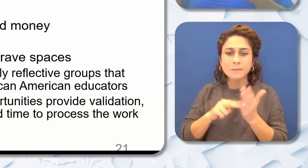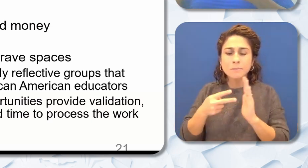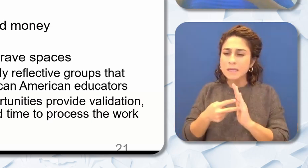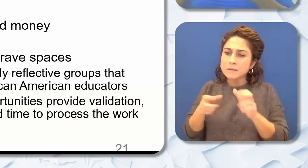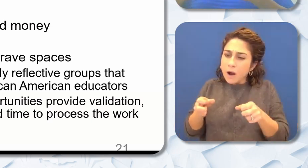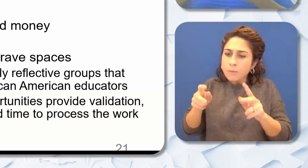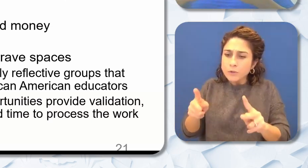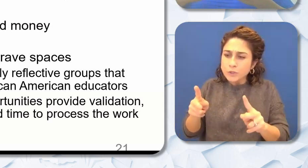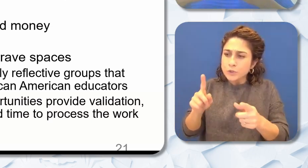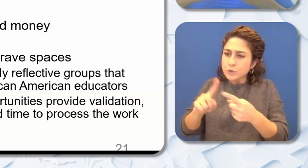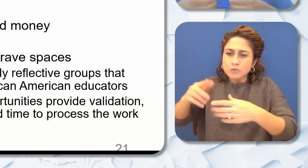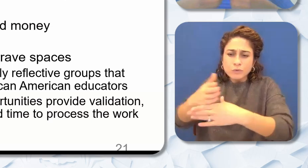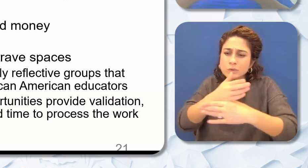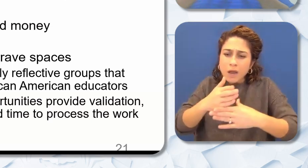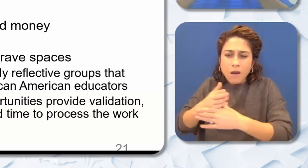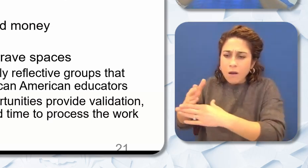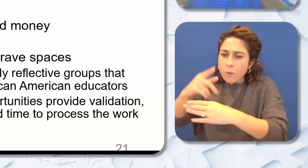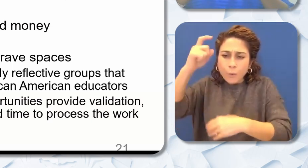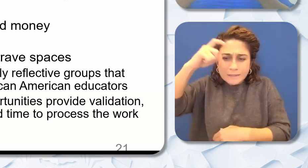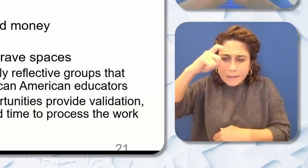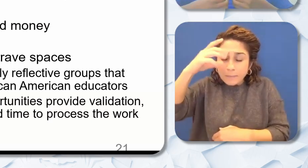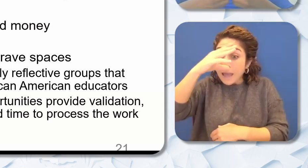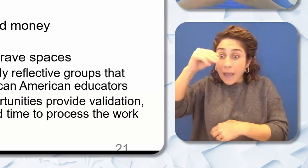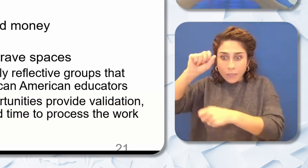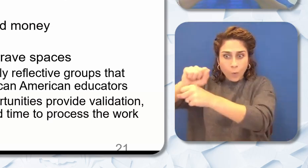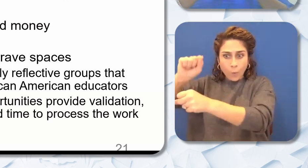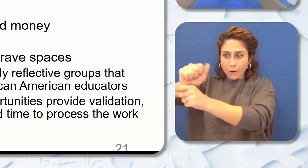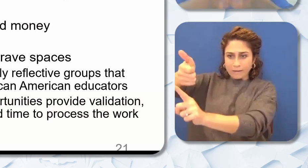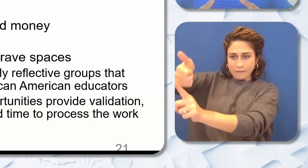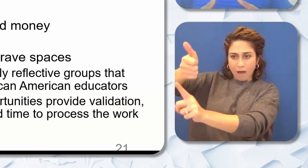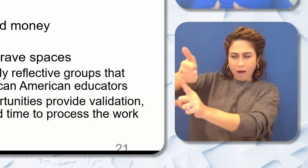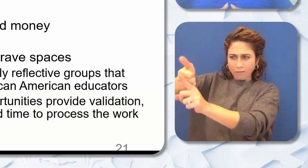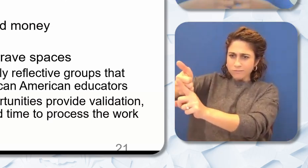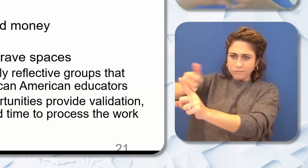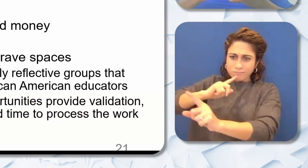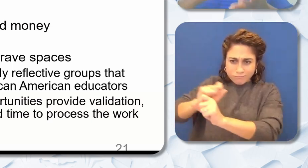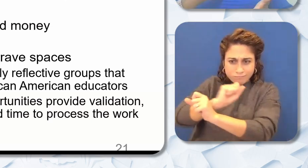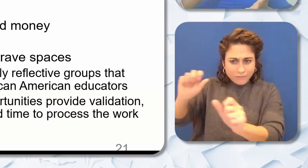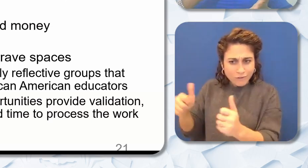prot and the processing of the work that can be very challenging and overwhelming and that's like